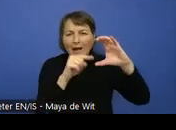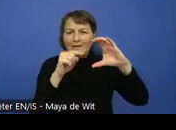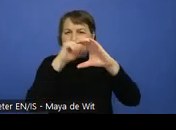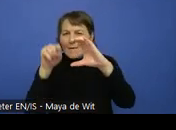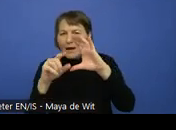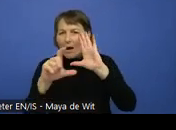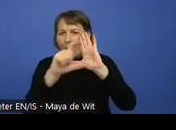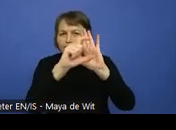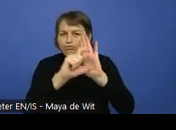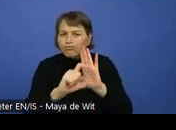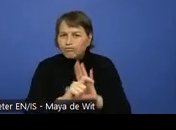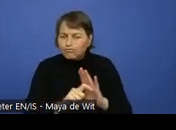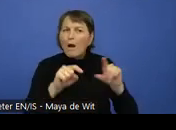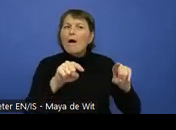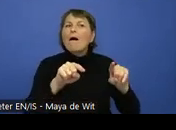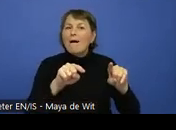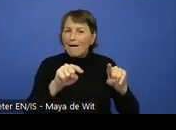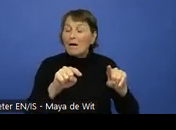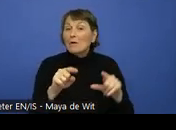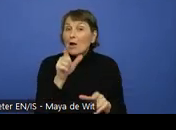disability understand more the text.